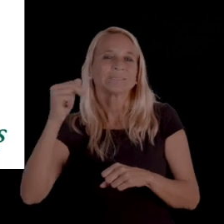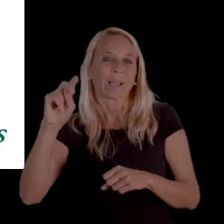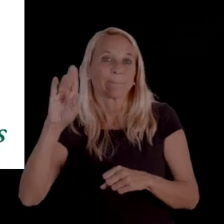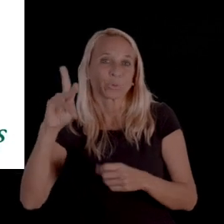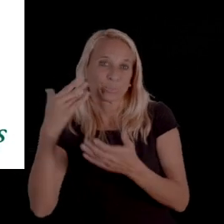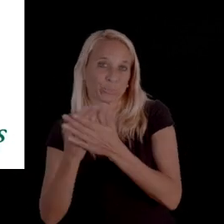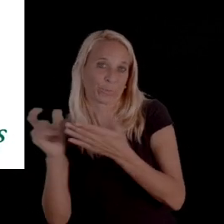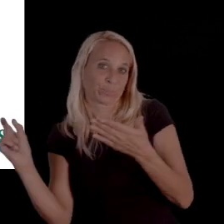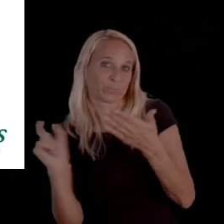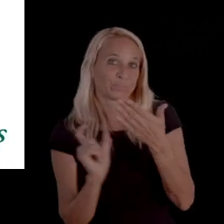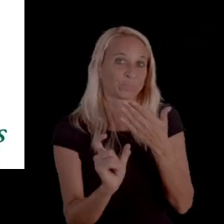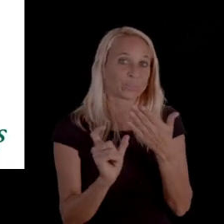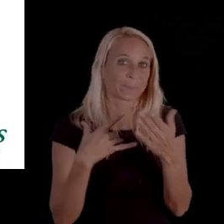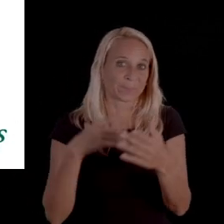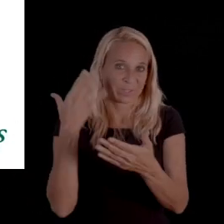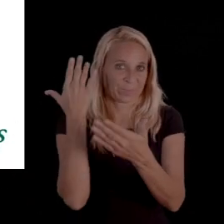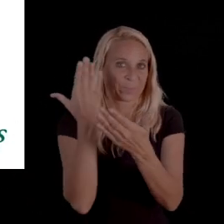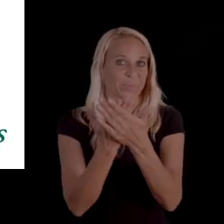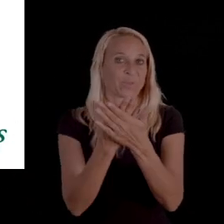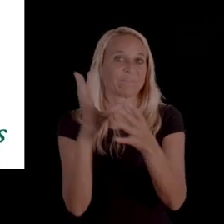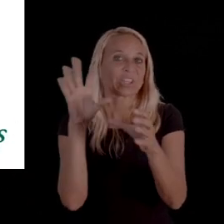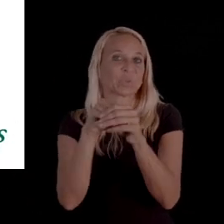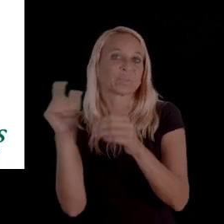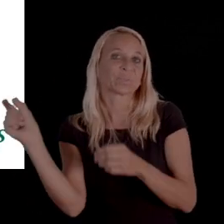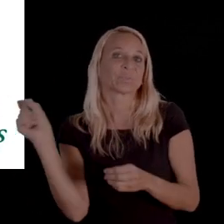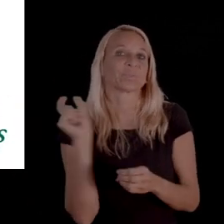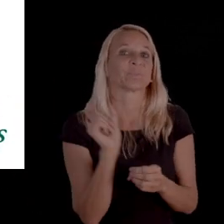and they include this section that they utilized